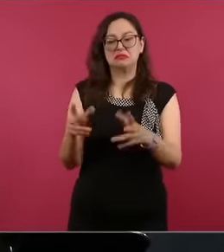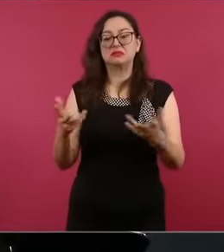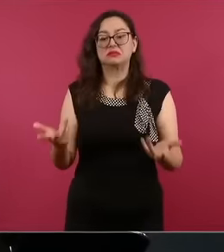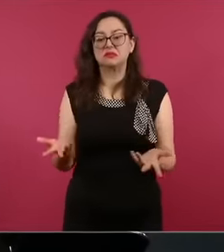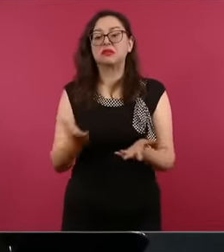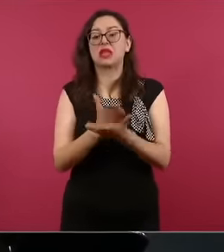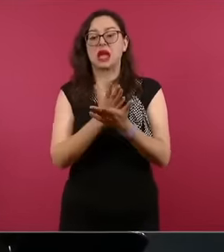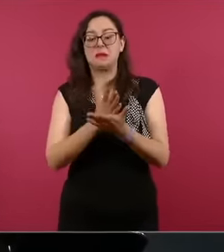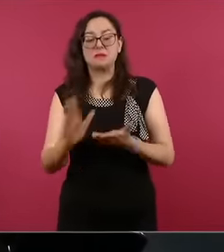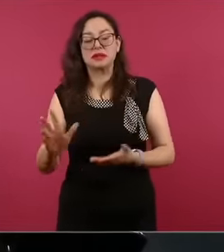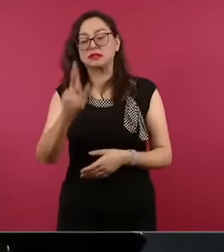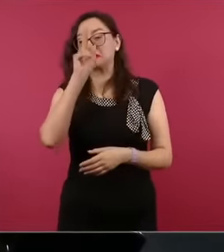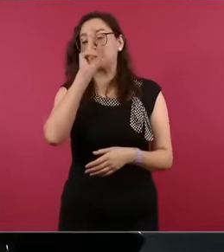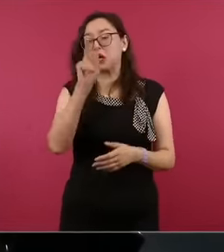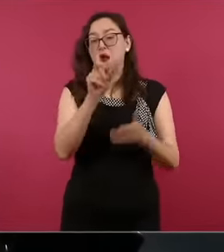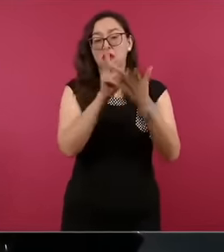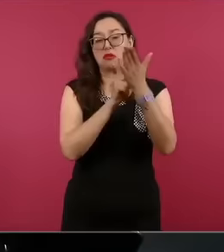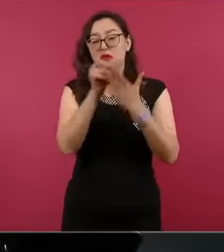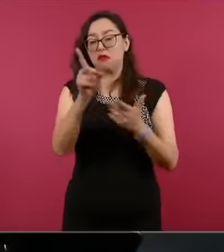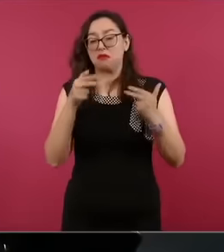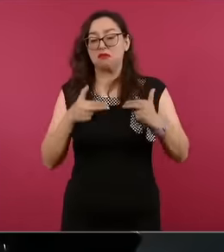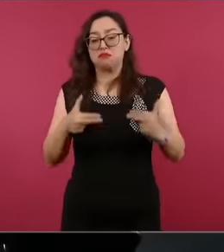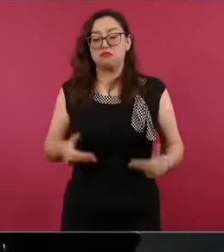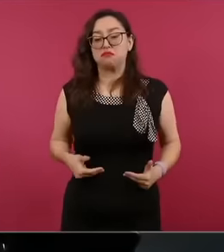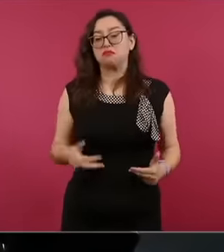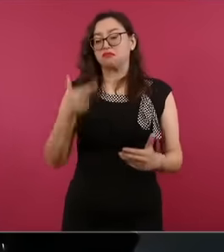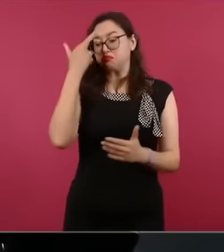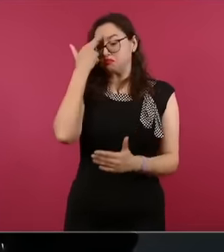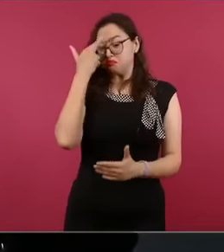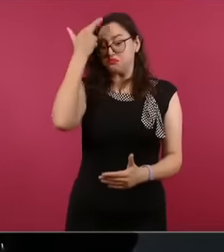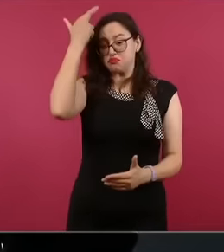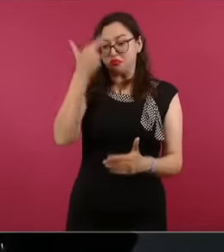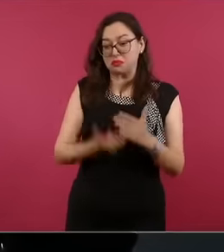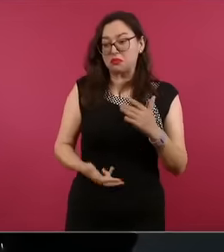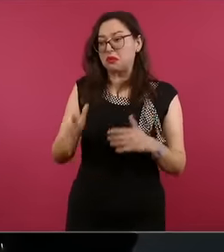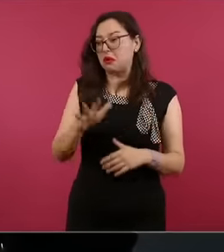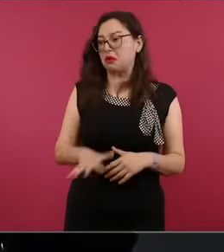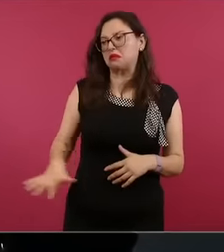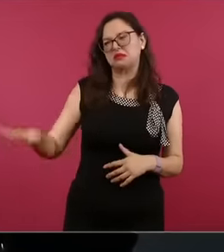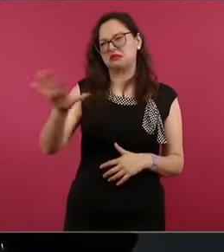of Human Rights, not only the Peruvians who come out to protest against this regime and